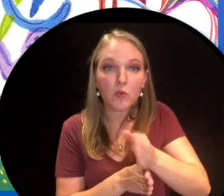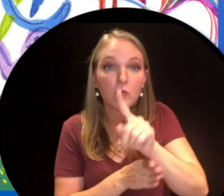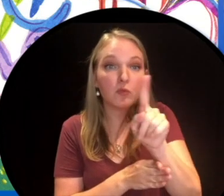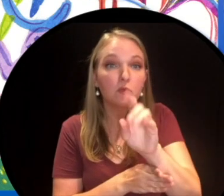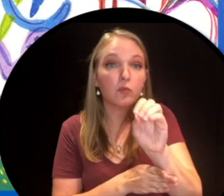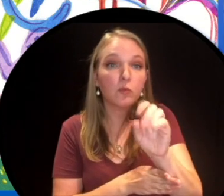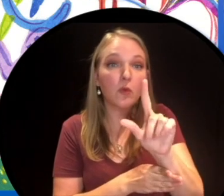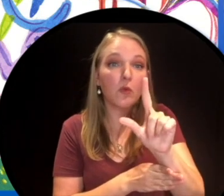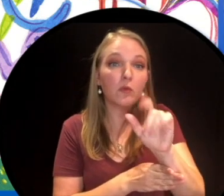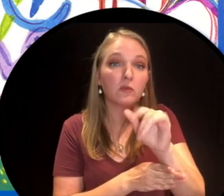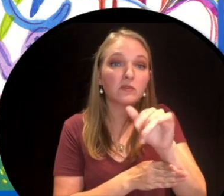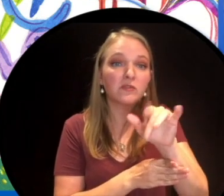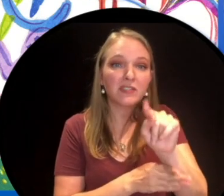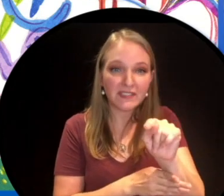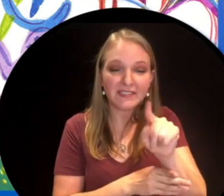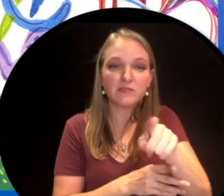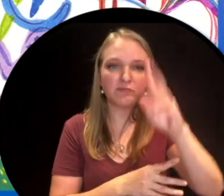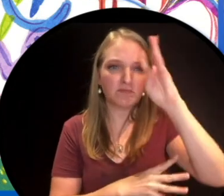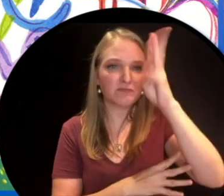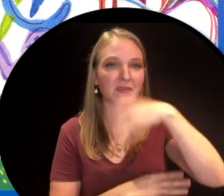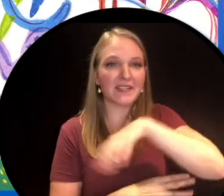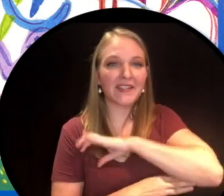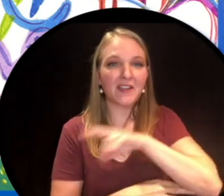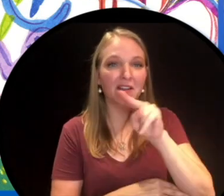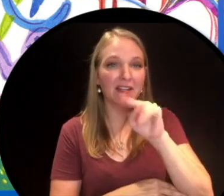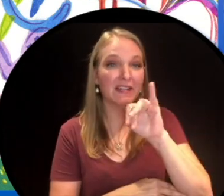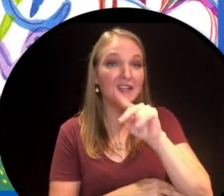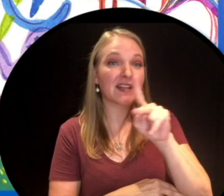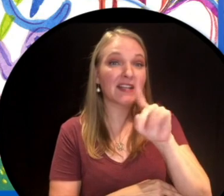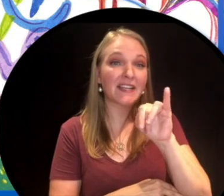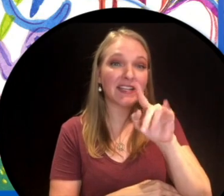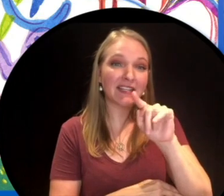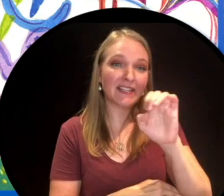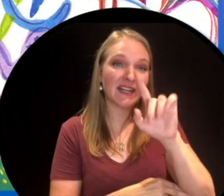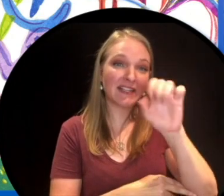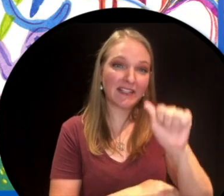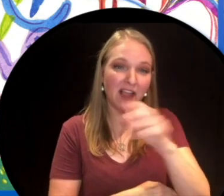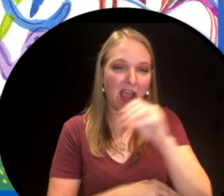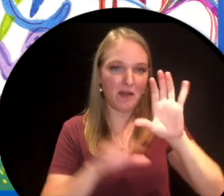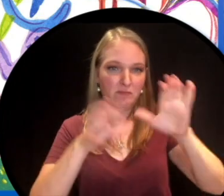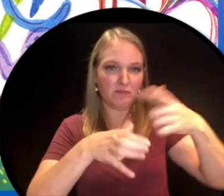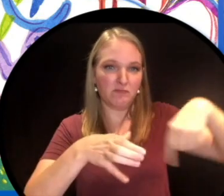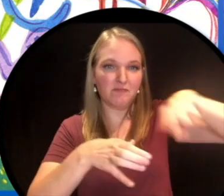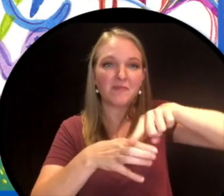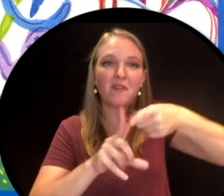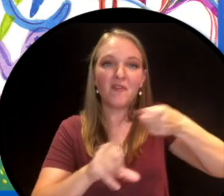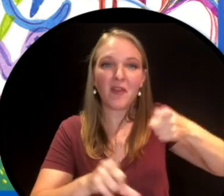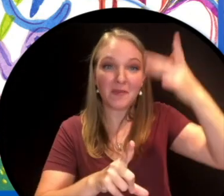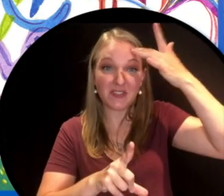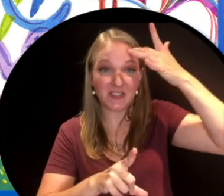brain behind teenage scientist Nikki Tesla and her colleagues at the genius academy.